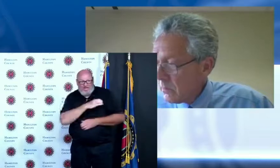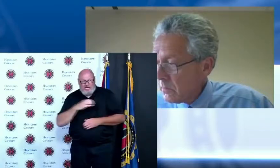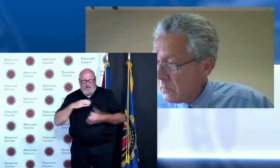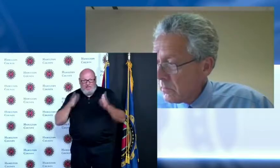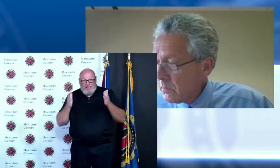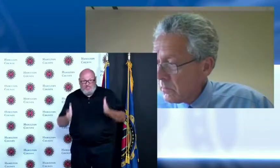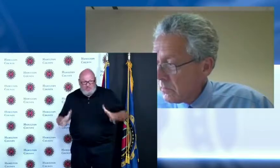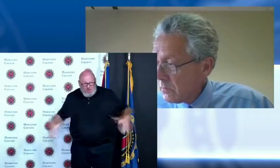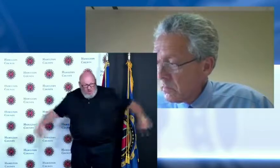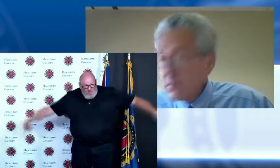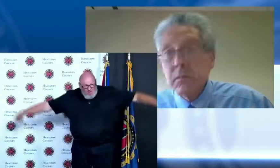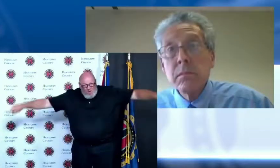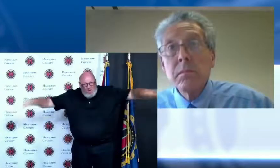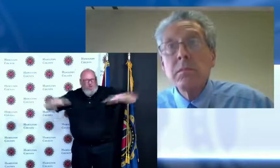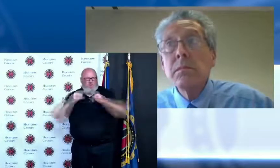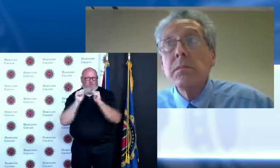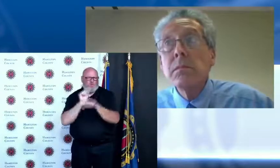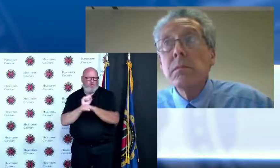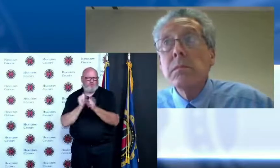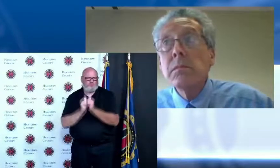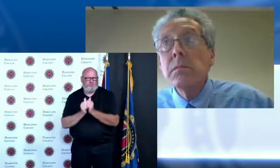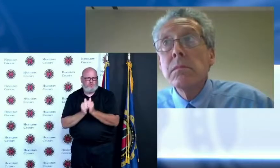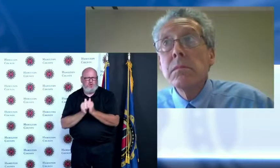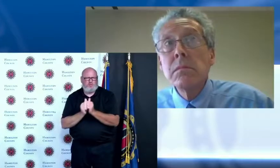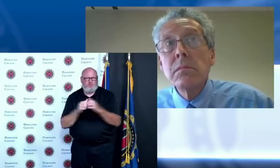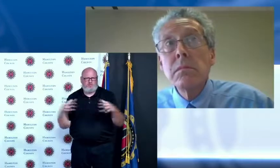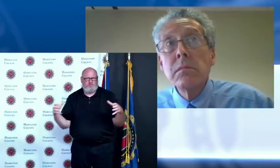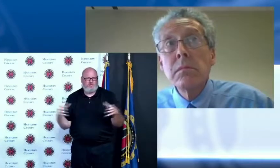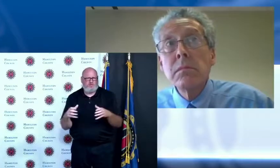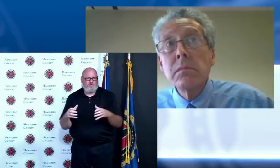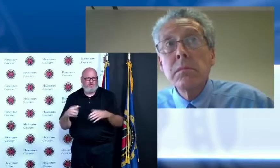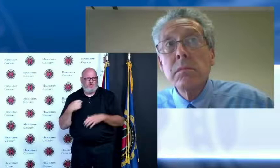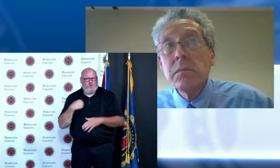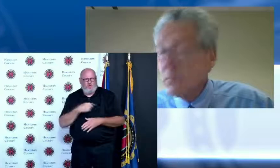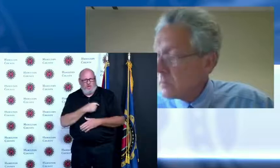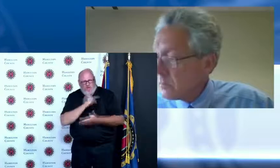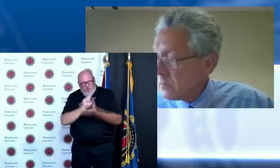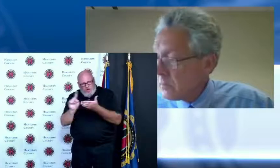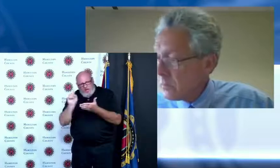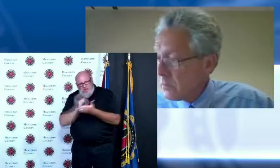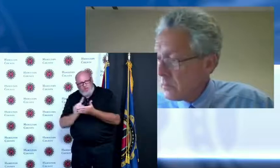my team at Hamilton County Public Health week after week continues to amaze me with the ideas